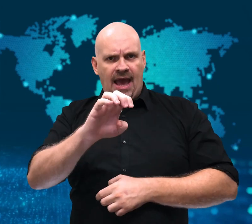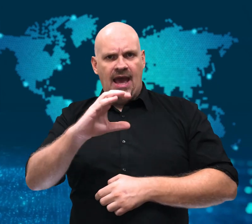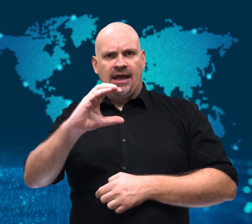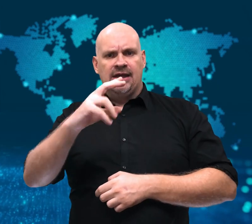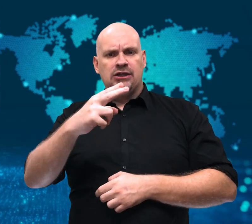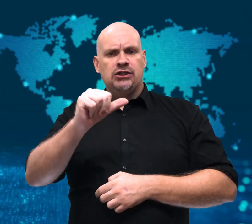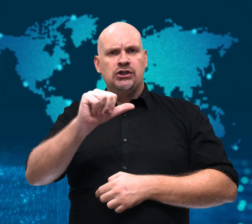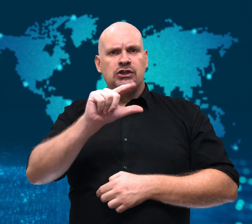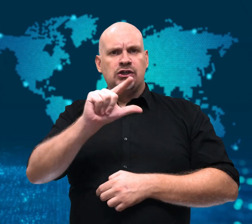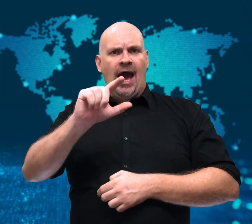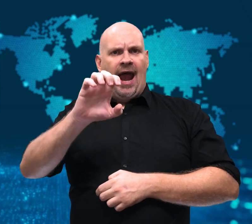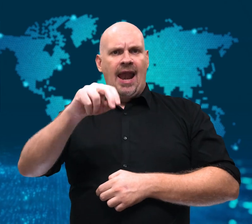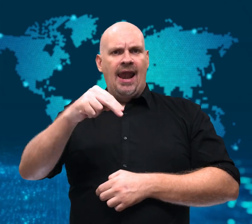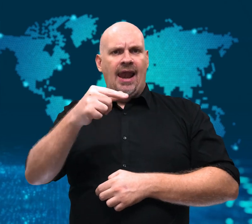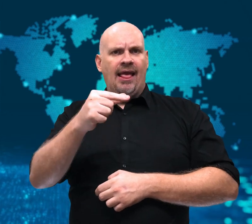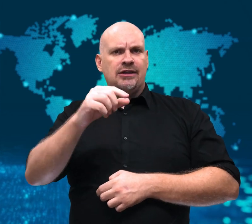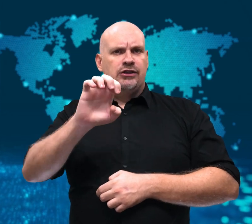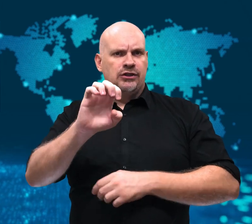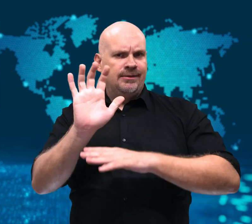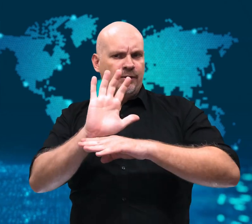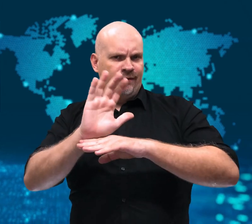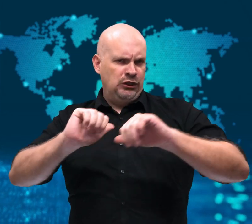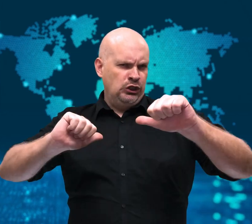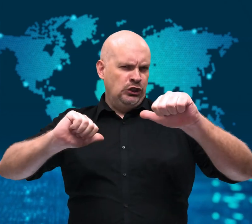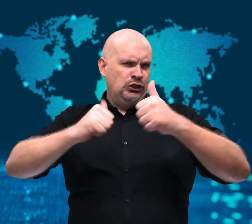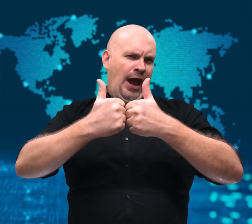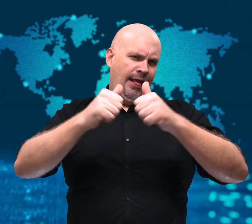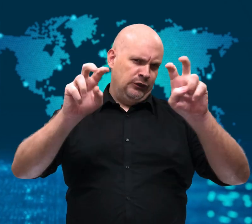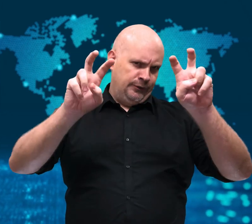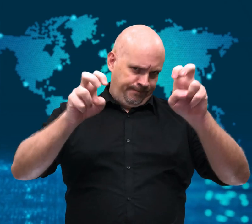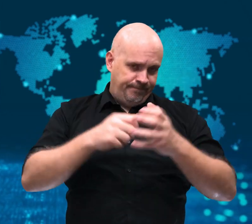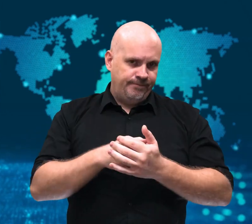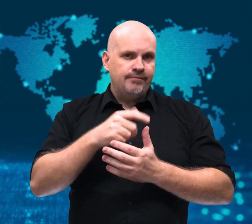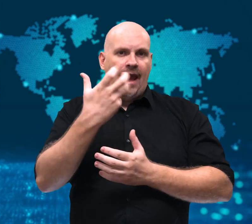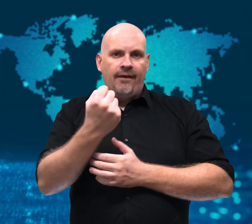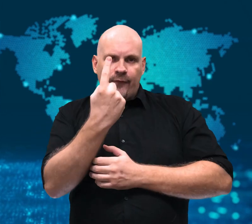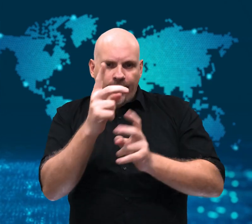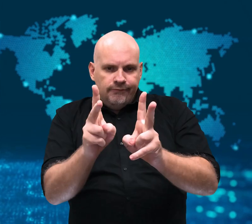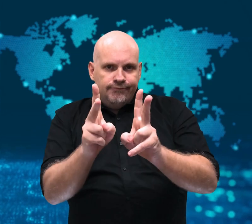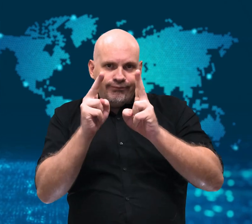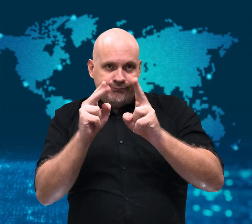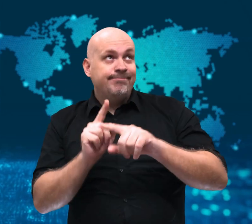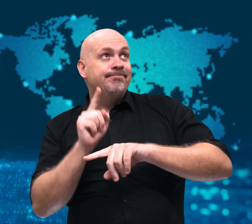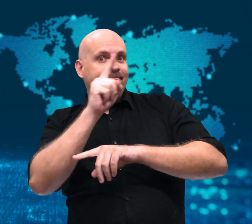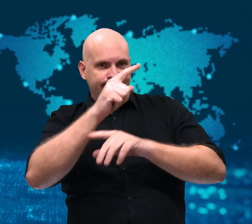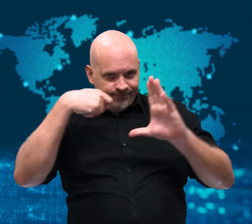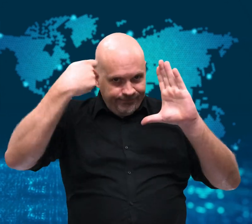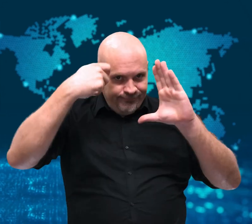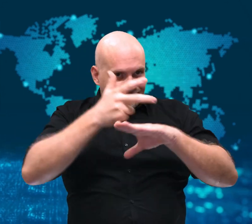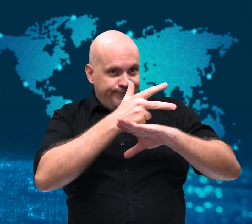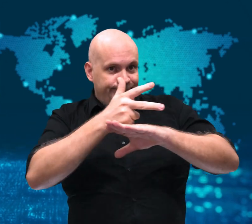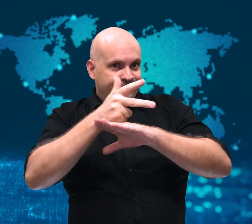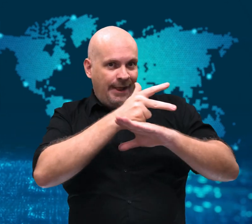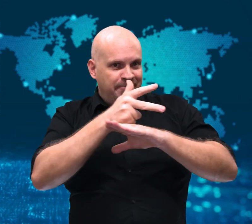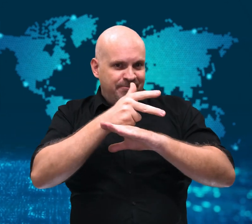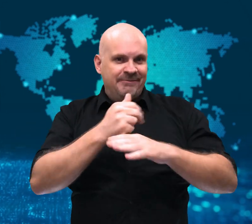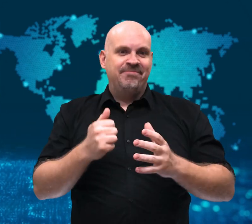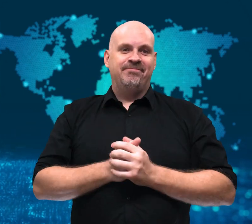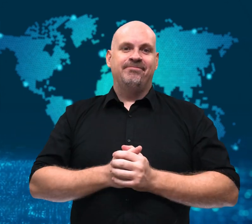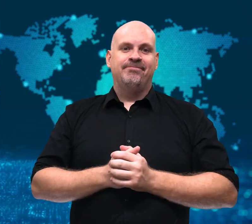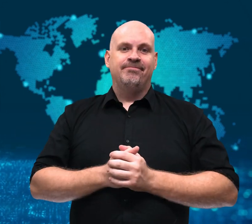They will film scenes for a new movie called ”The Challenge.”